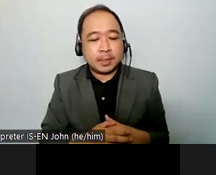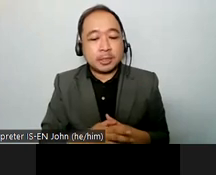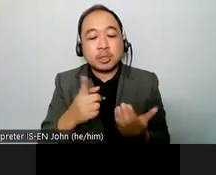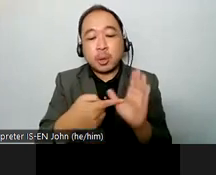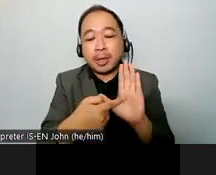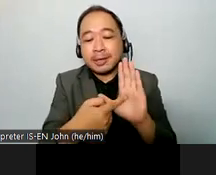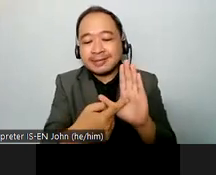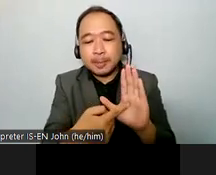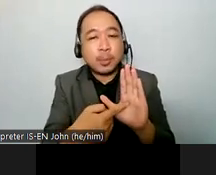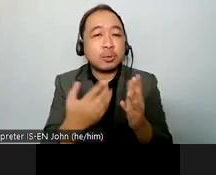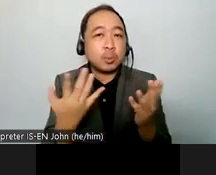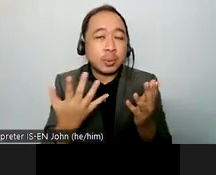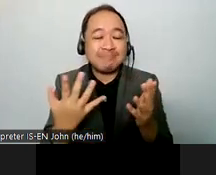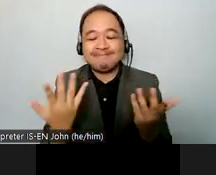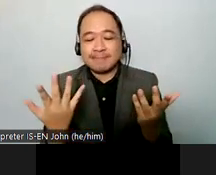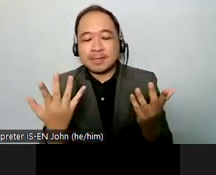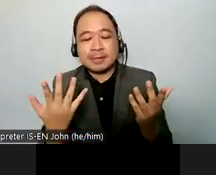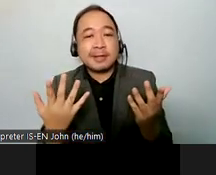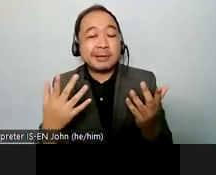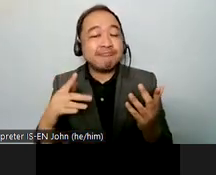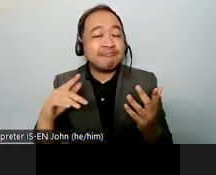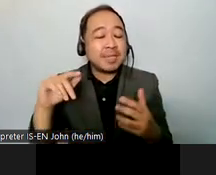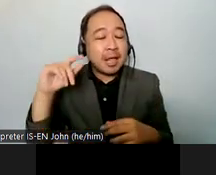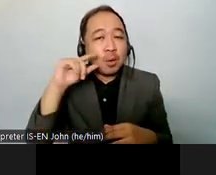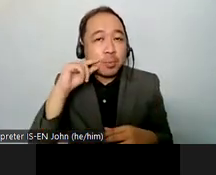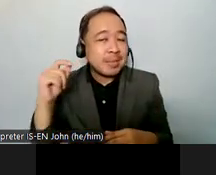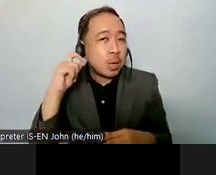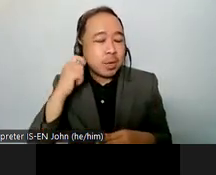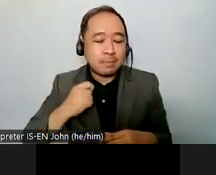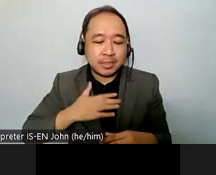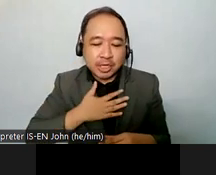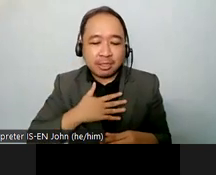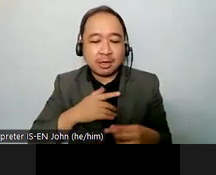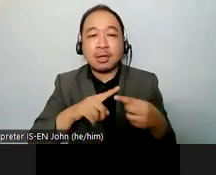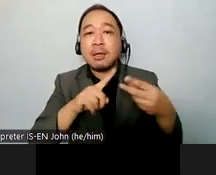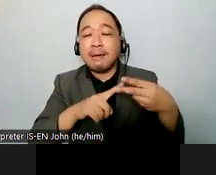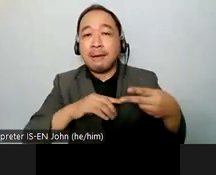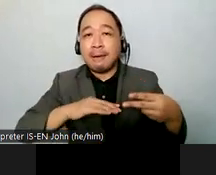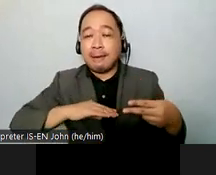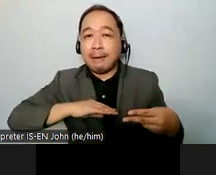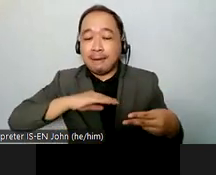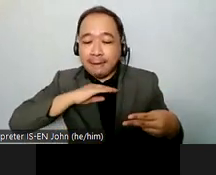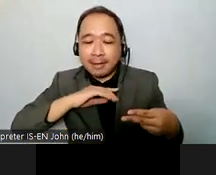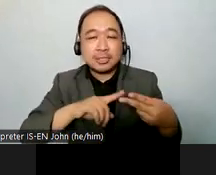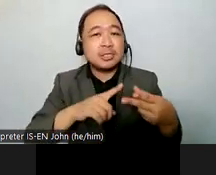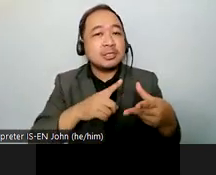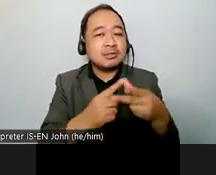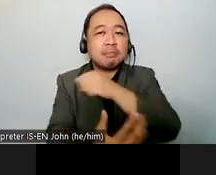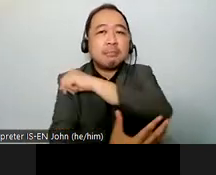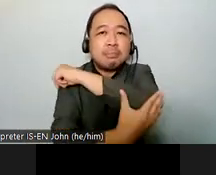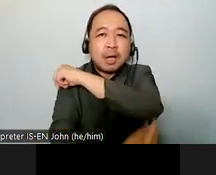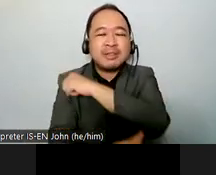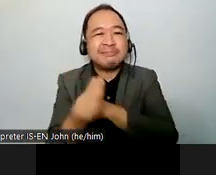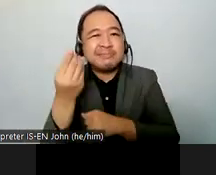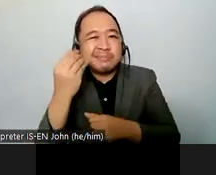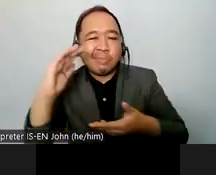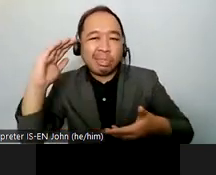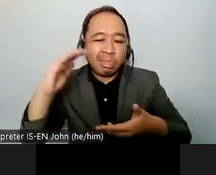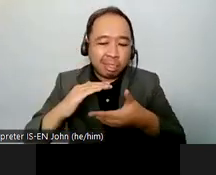of identity and statuses of individuals for its implementation states parties need to consider the